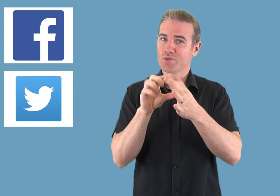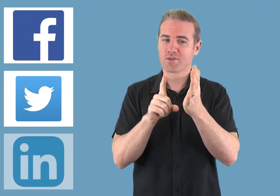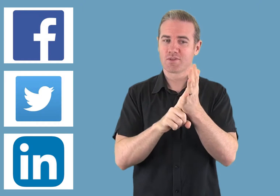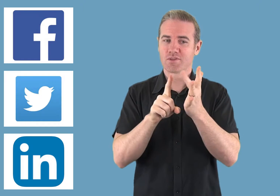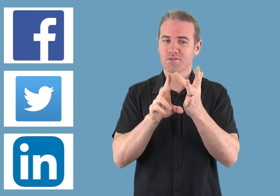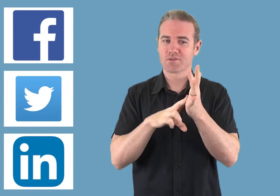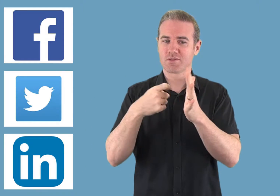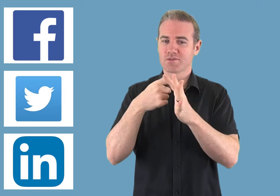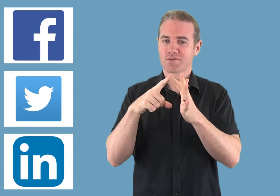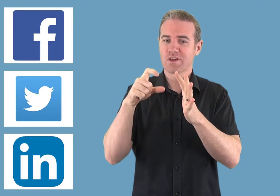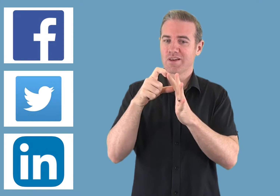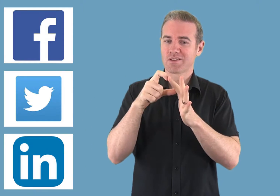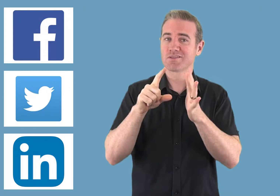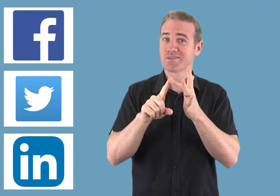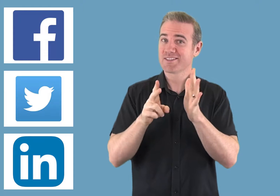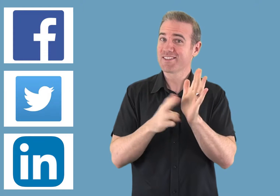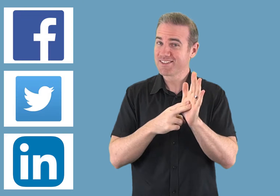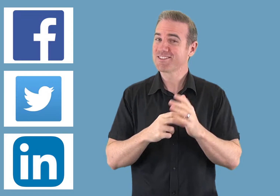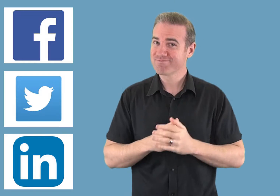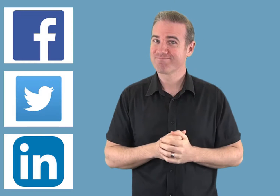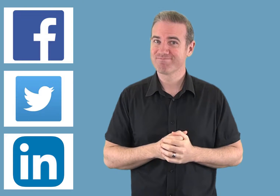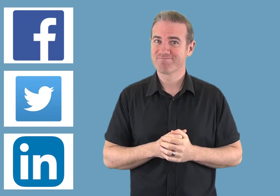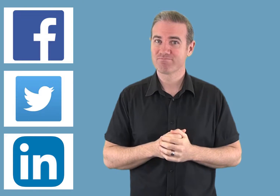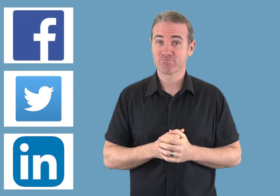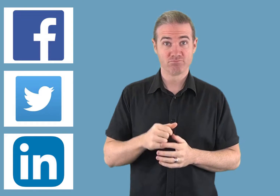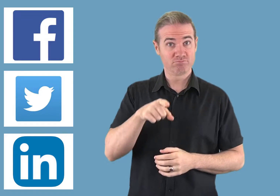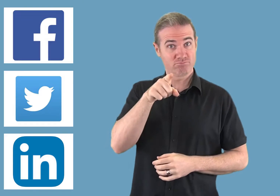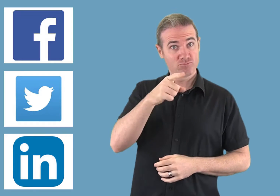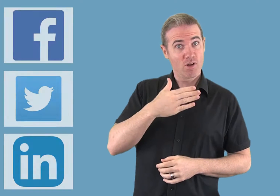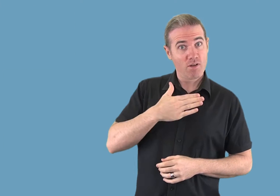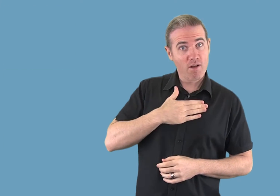worked with.